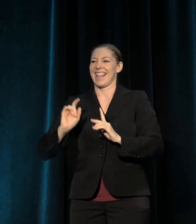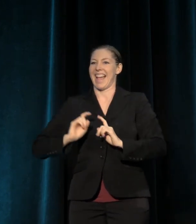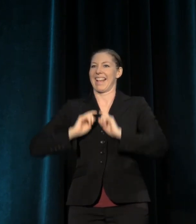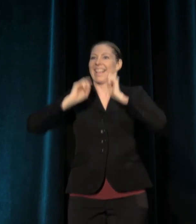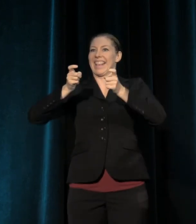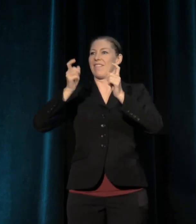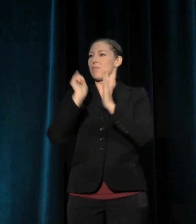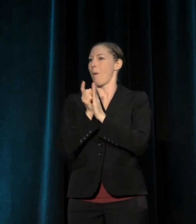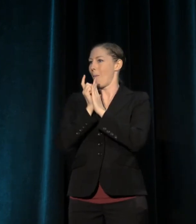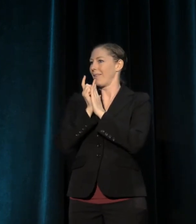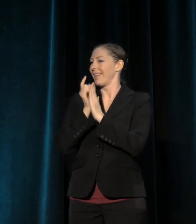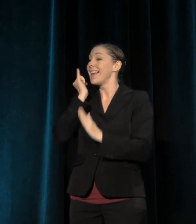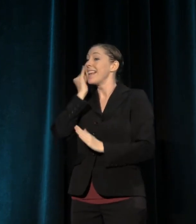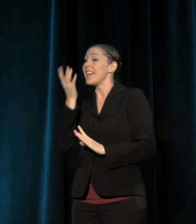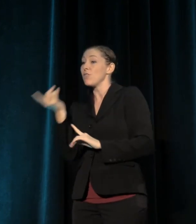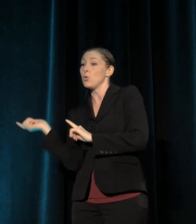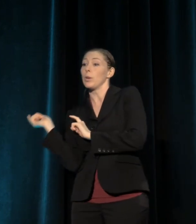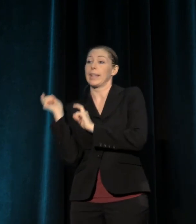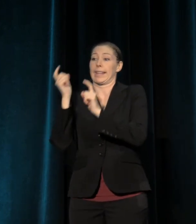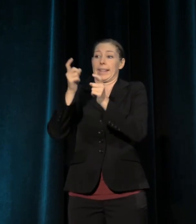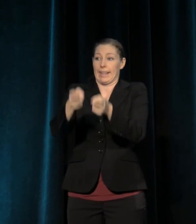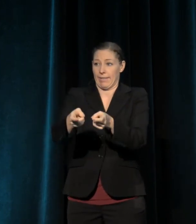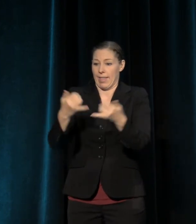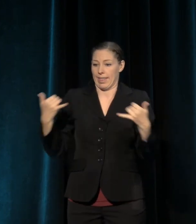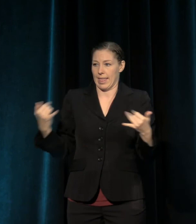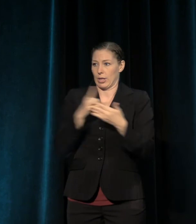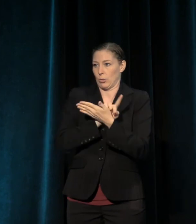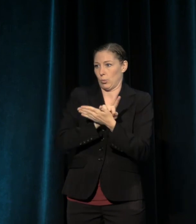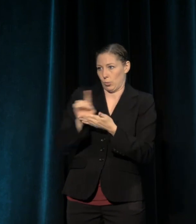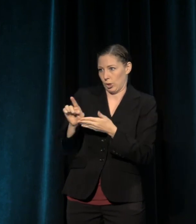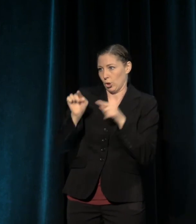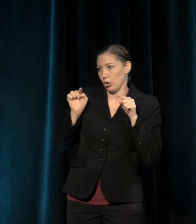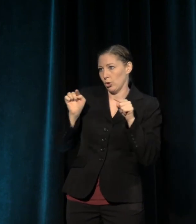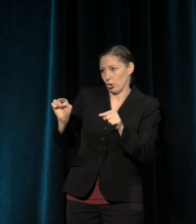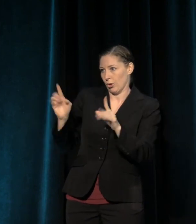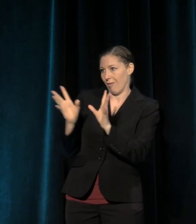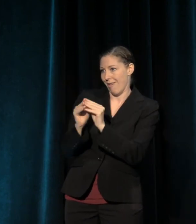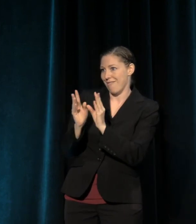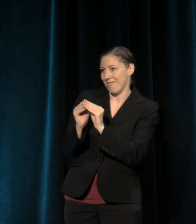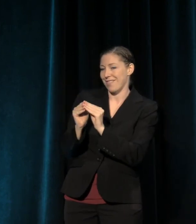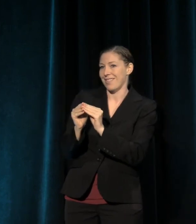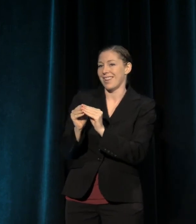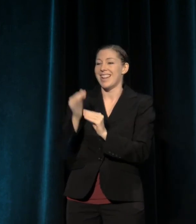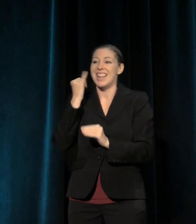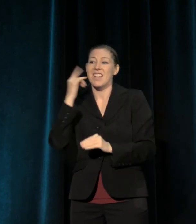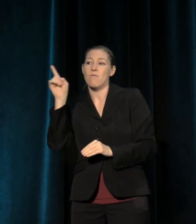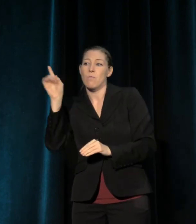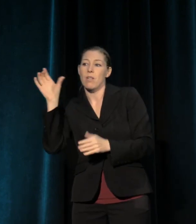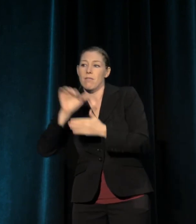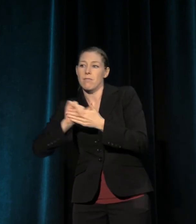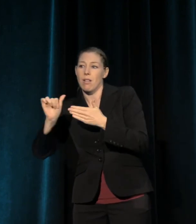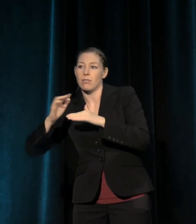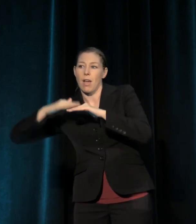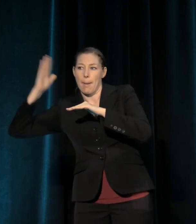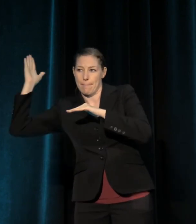If you make a contribution this weekend, while at the conference, of $100 dollars or more,